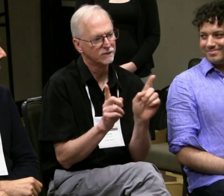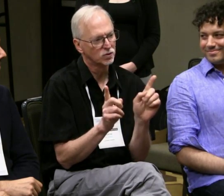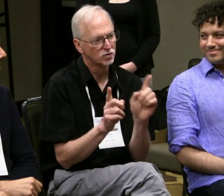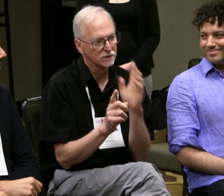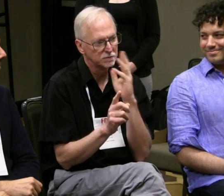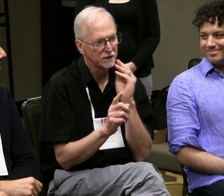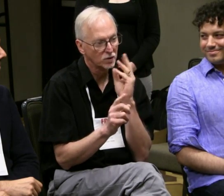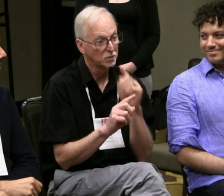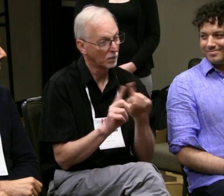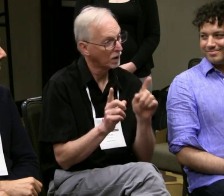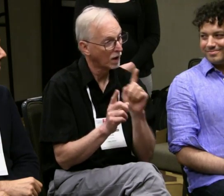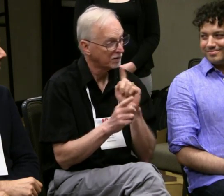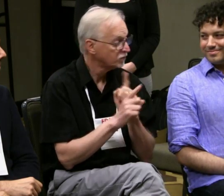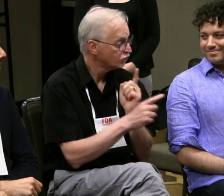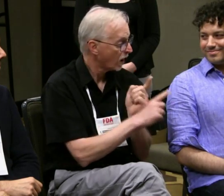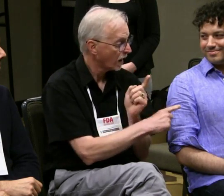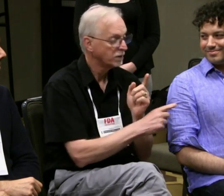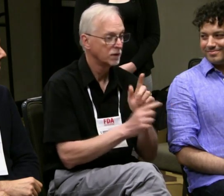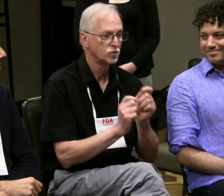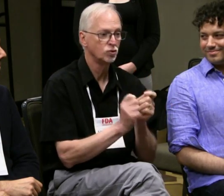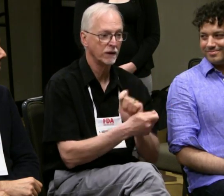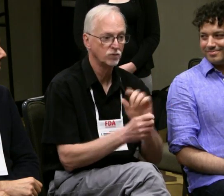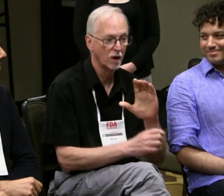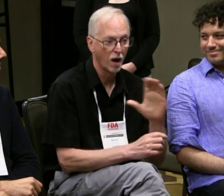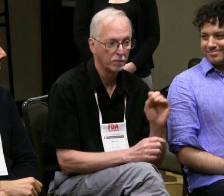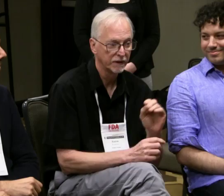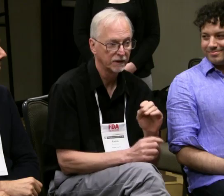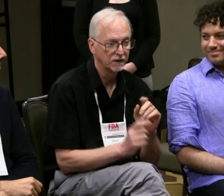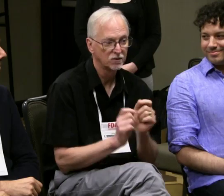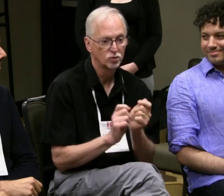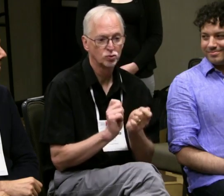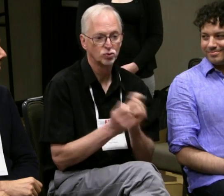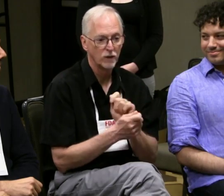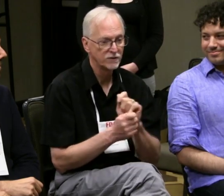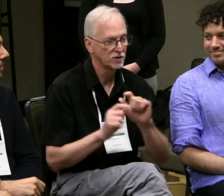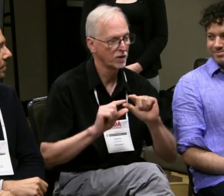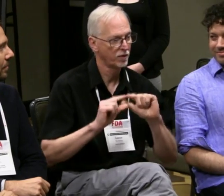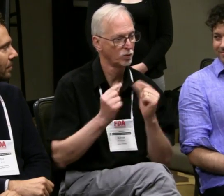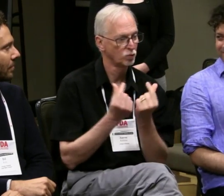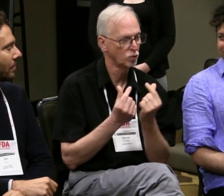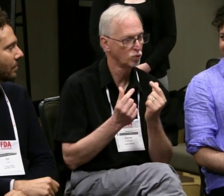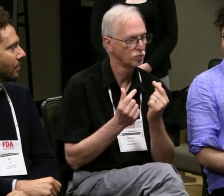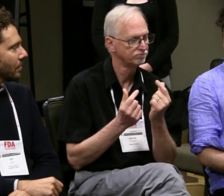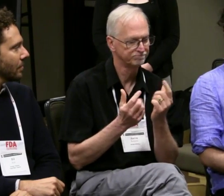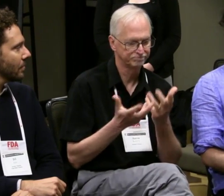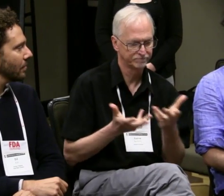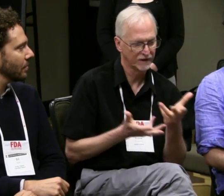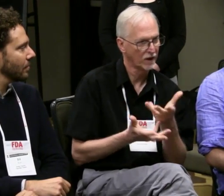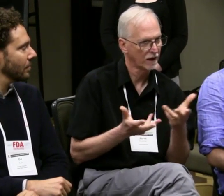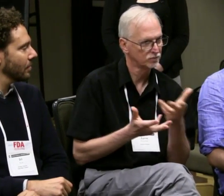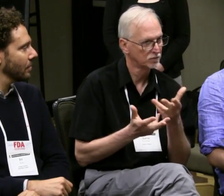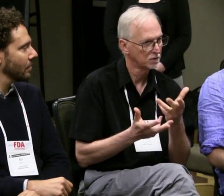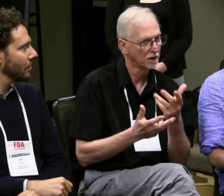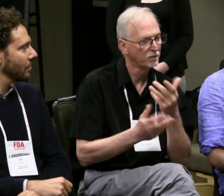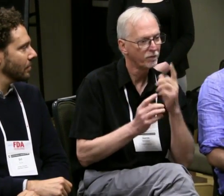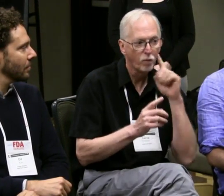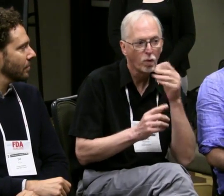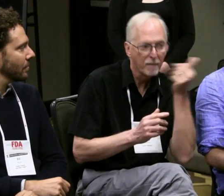it's not appropriate to do it, that certainly is different, and Ty is right, it changes the company. It changes the feel of the group.